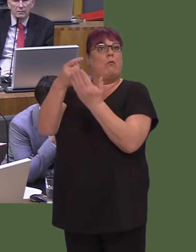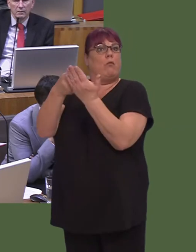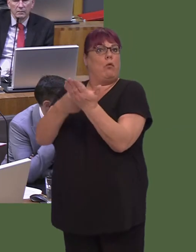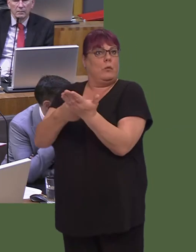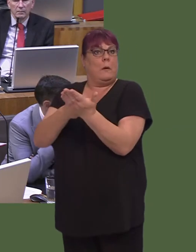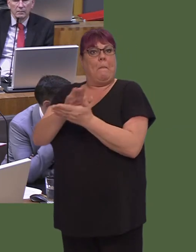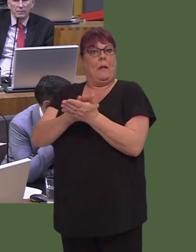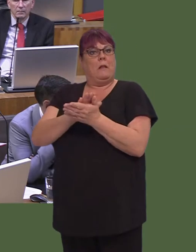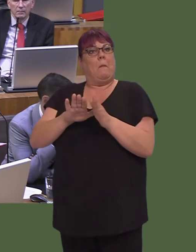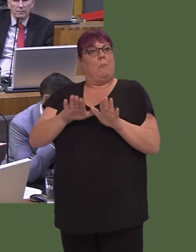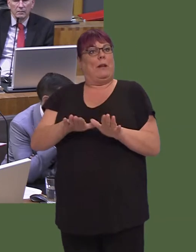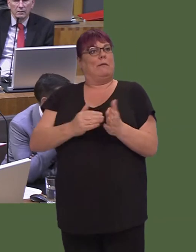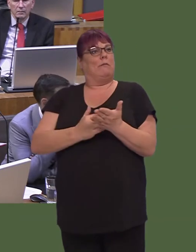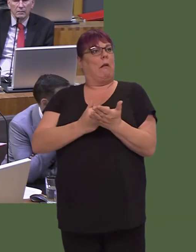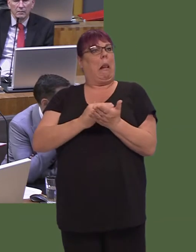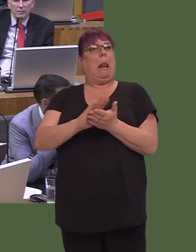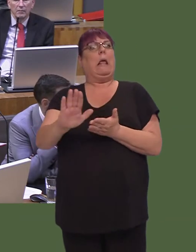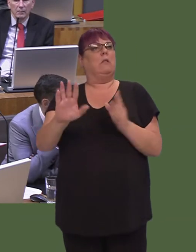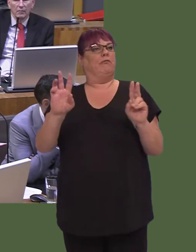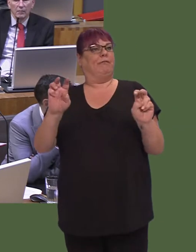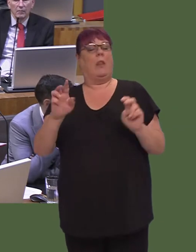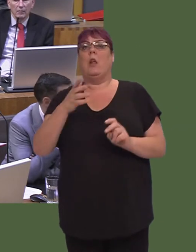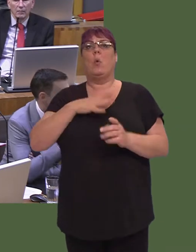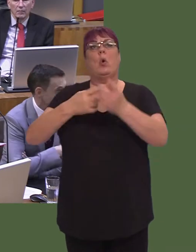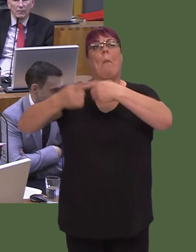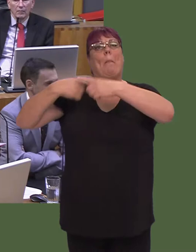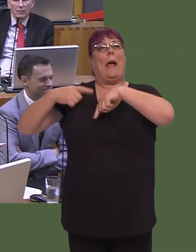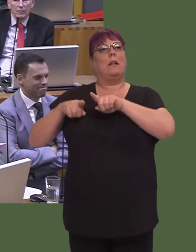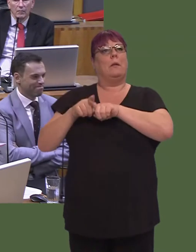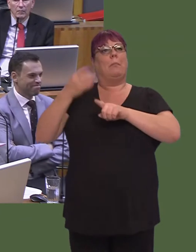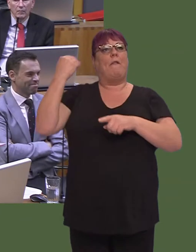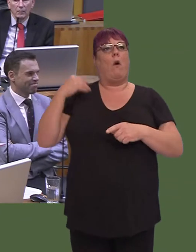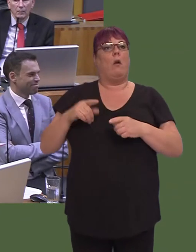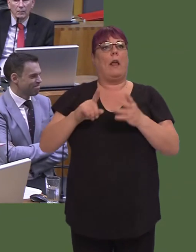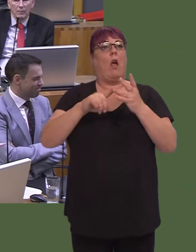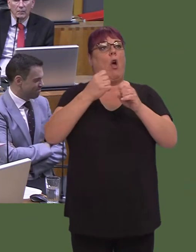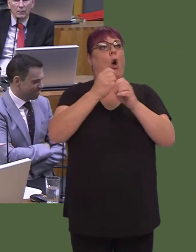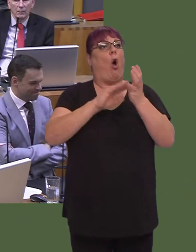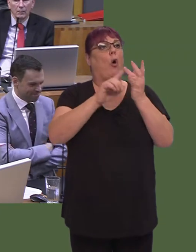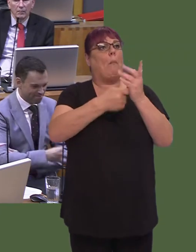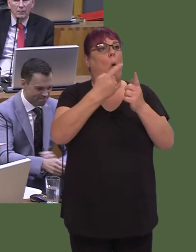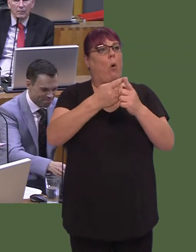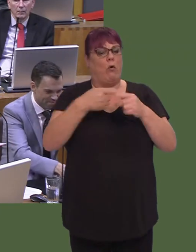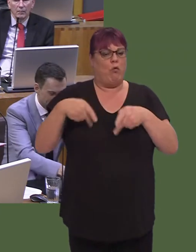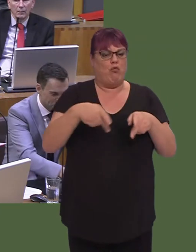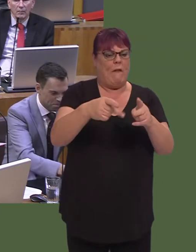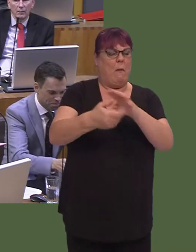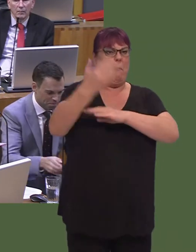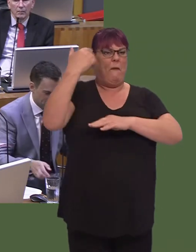last thing I'd want to see is us going back to those dark days in the 1980s where, for example, the River Ogmore in Bridgend used to run different colours according to what had been put into it upriver.